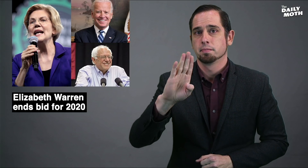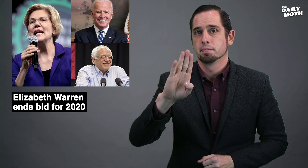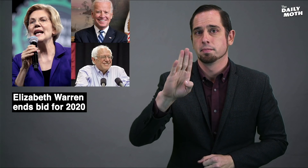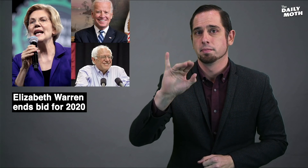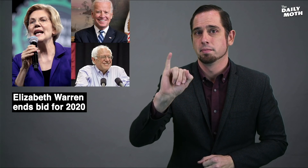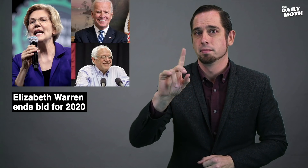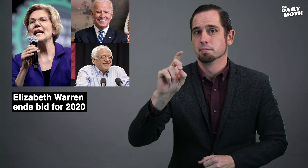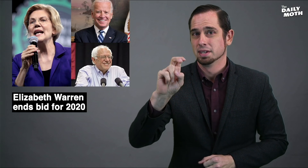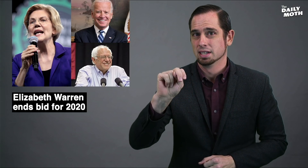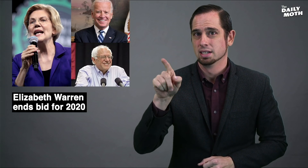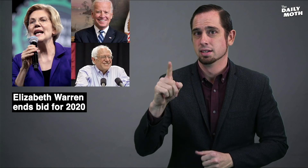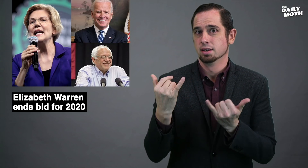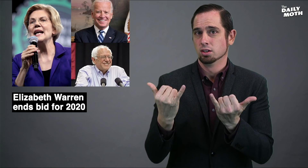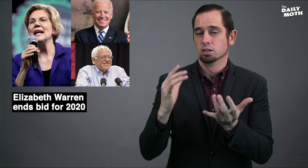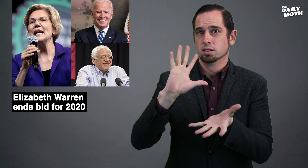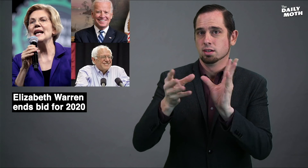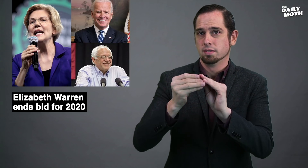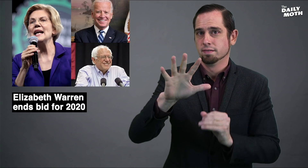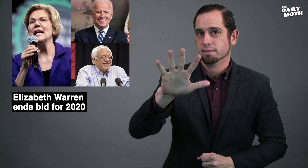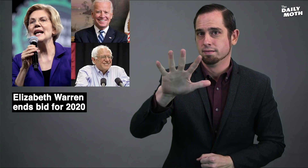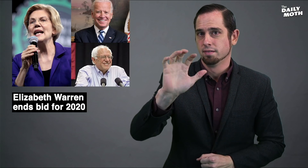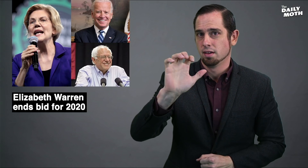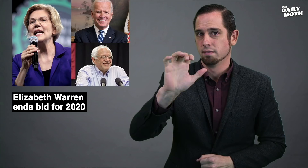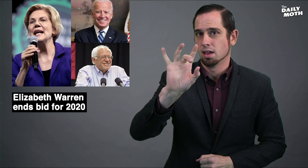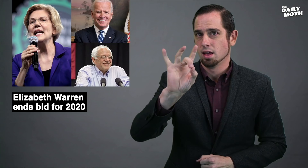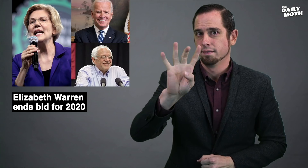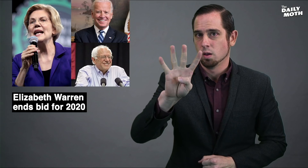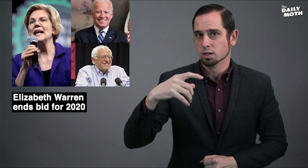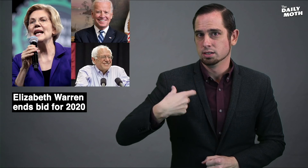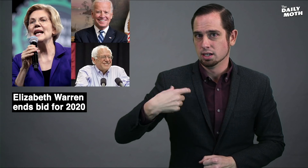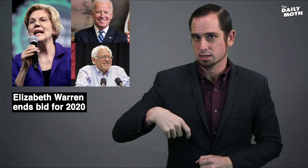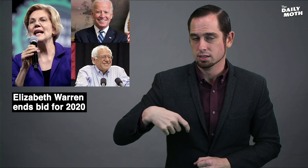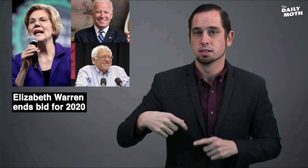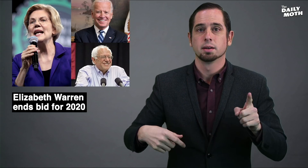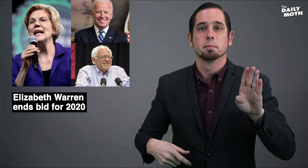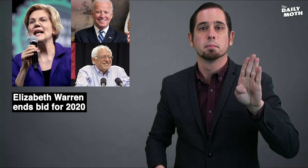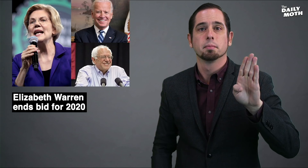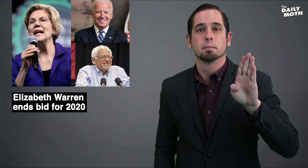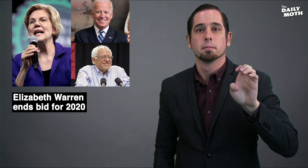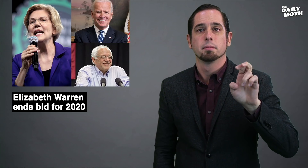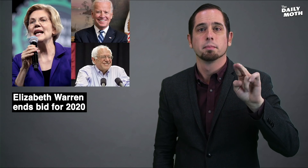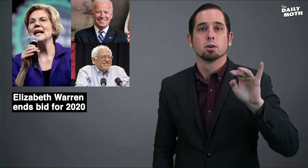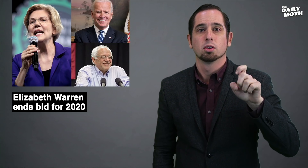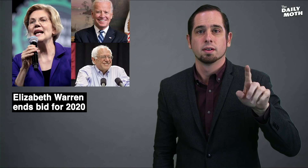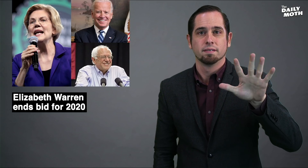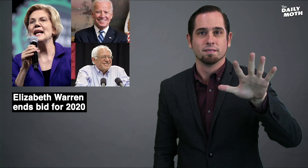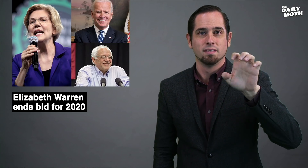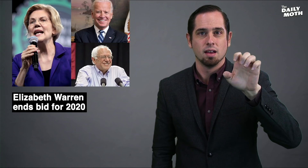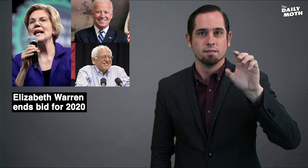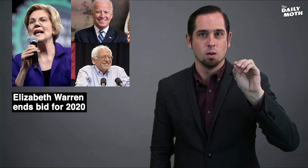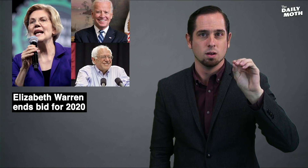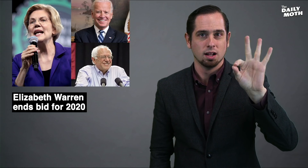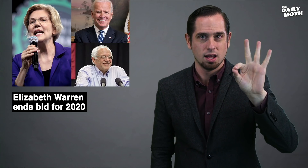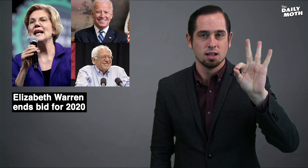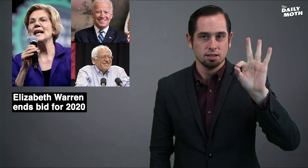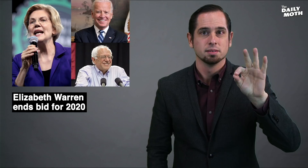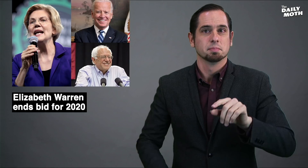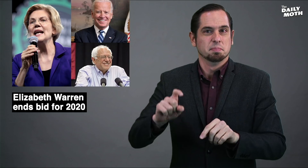Biden currently has 584 delegates to Bernie's 509.